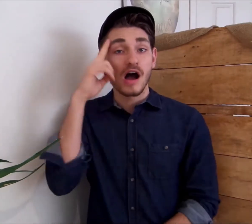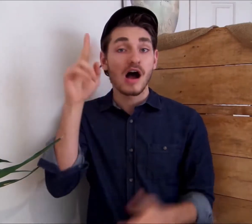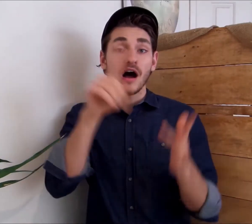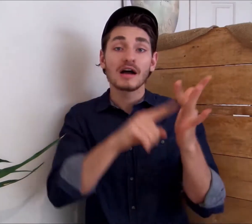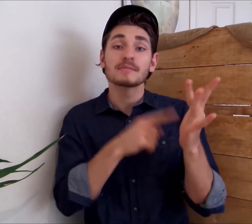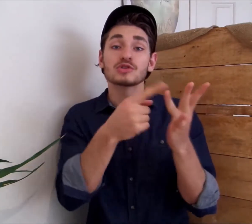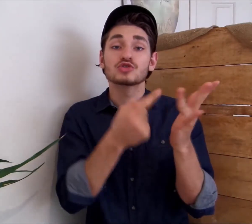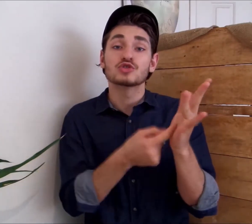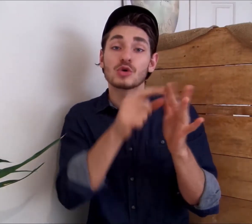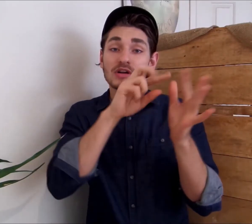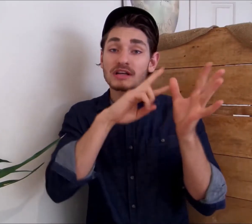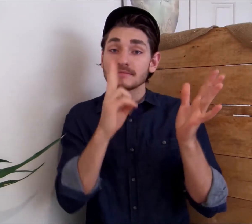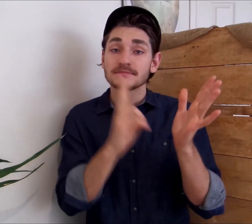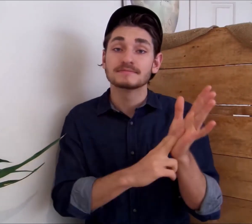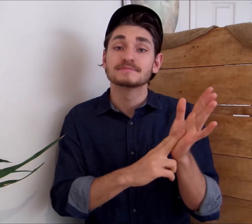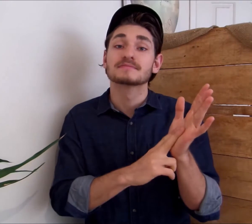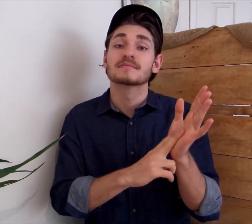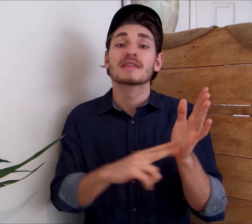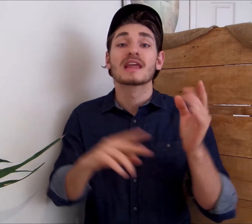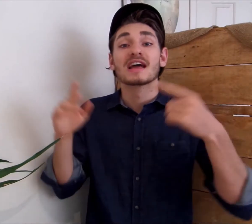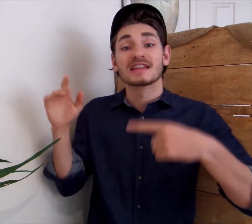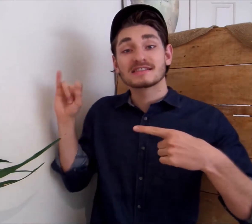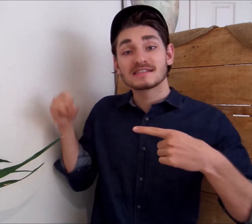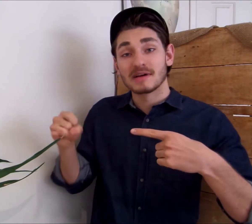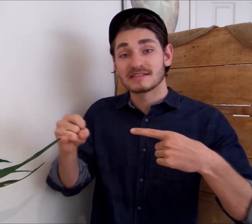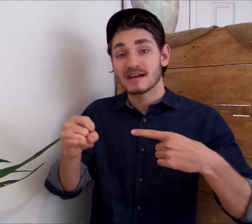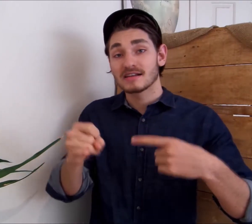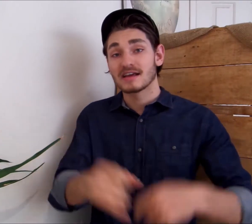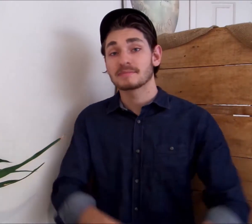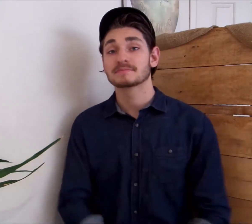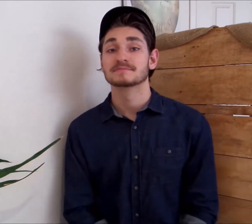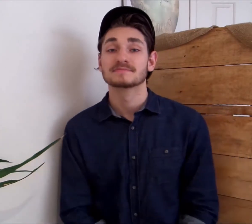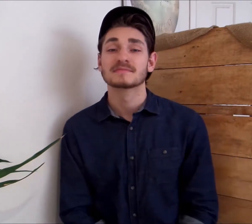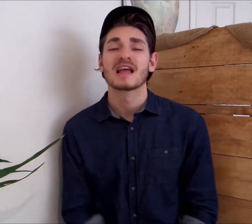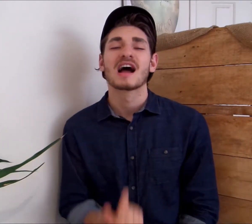I'm Jordan this is my sign name (Jordan)